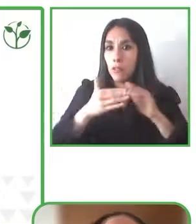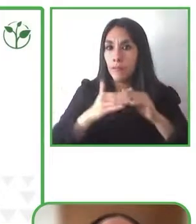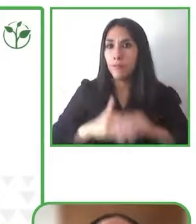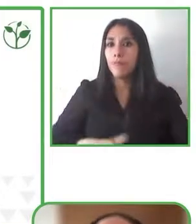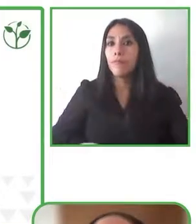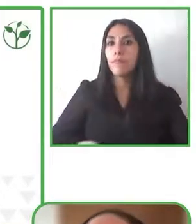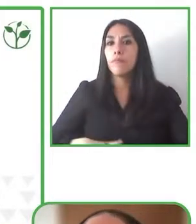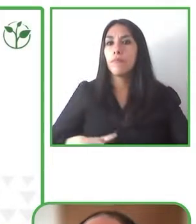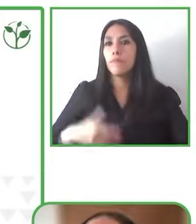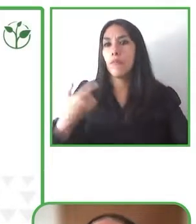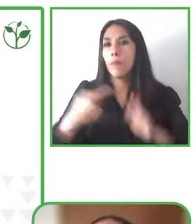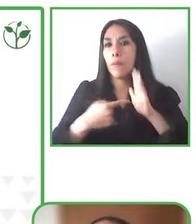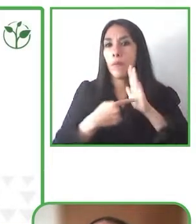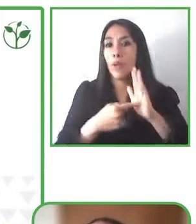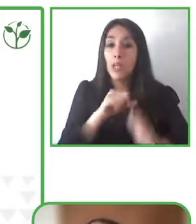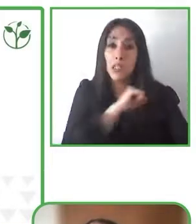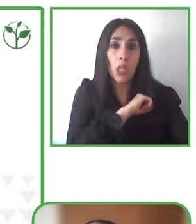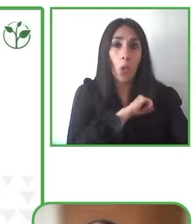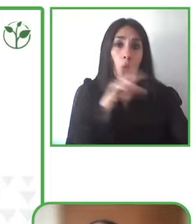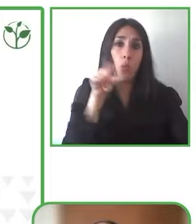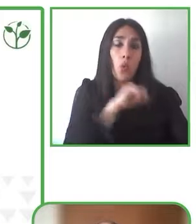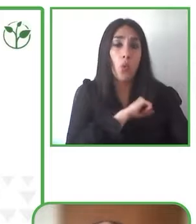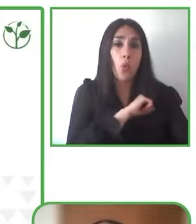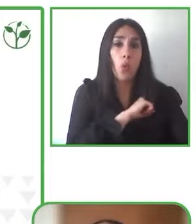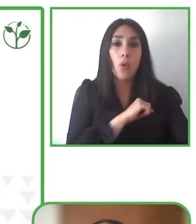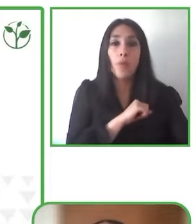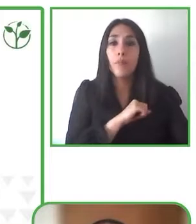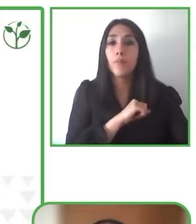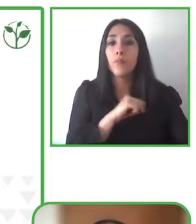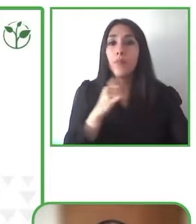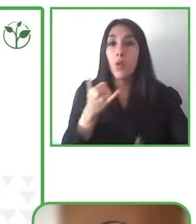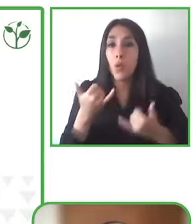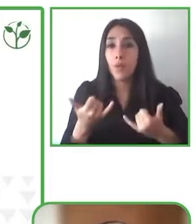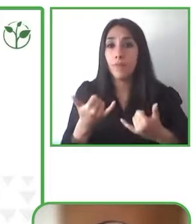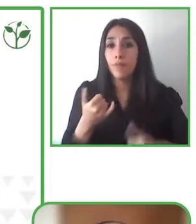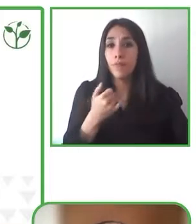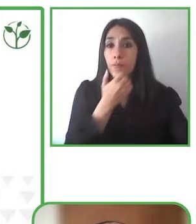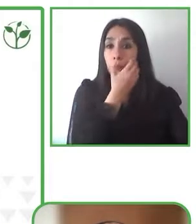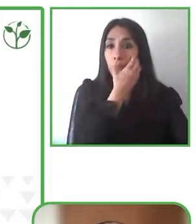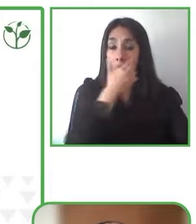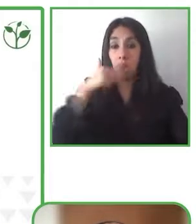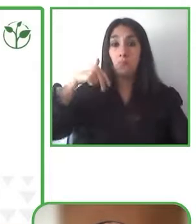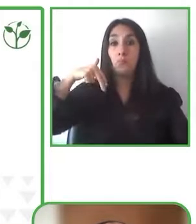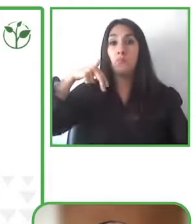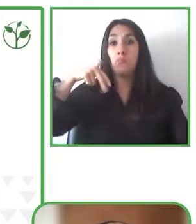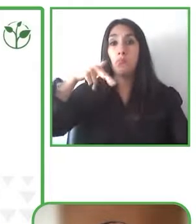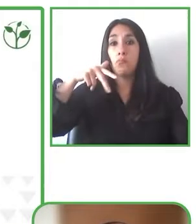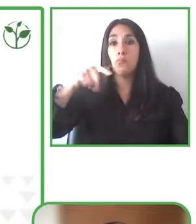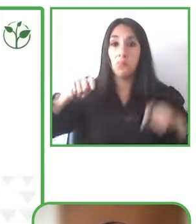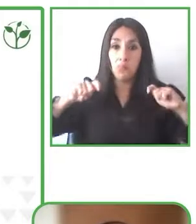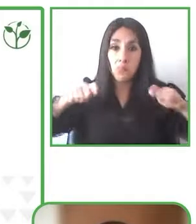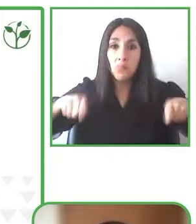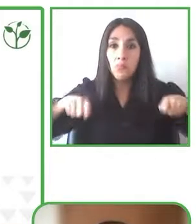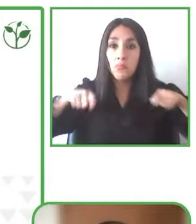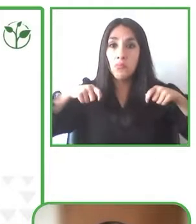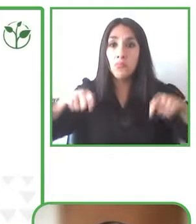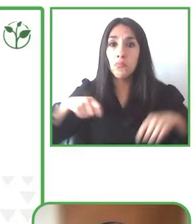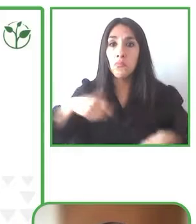here in Santiago today to commute or to travel in the city is very hard for many people.